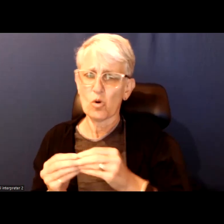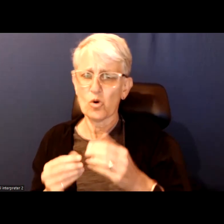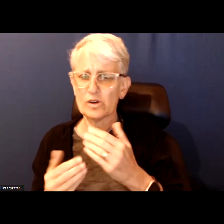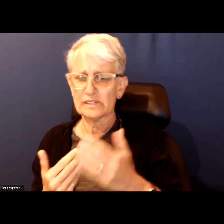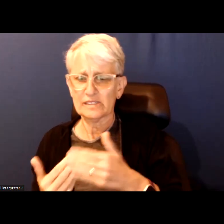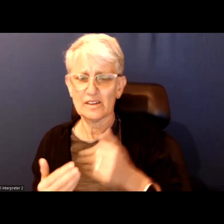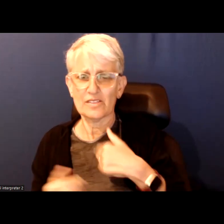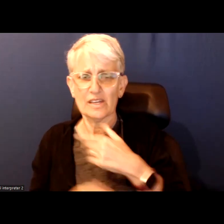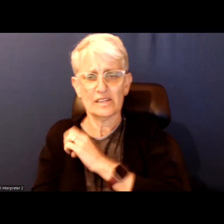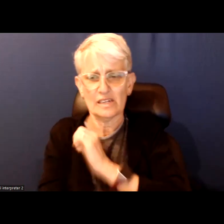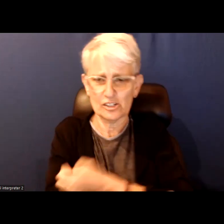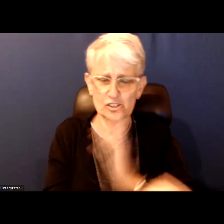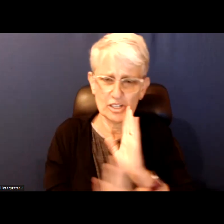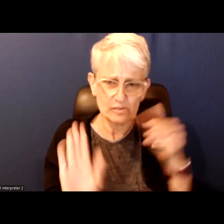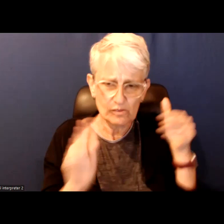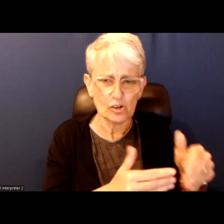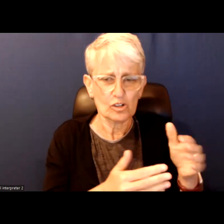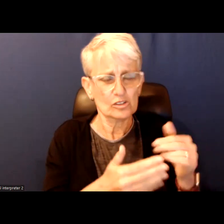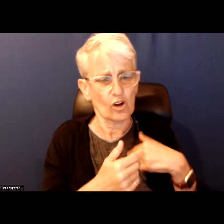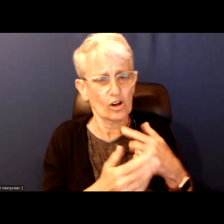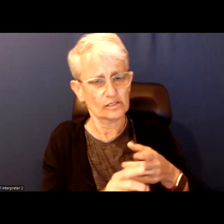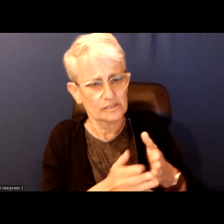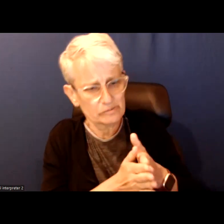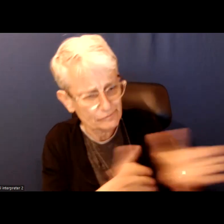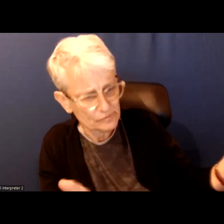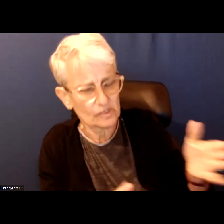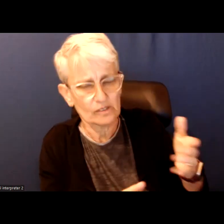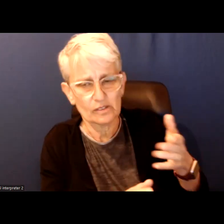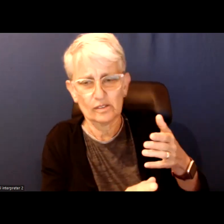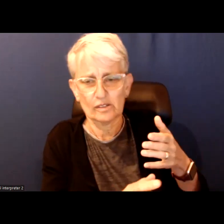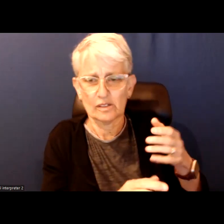be afforded to the broader fights that we need to have on the provincial level.